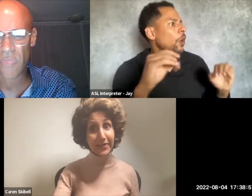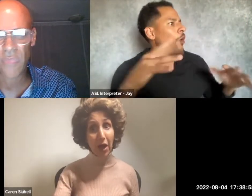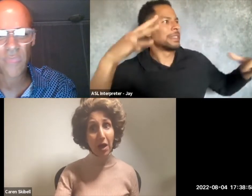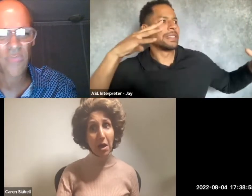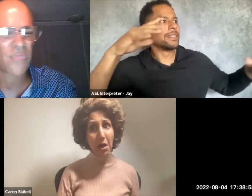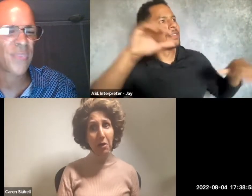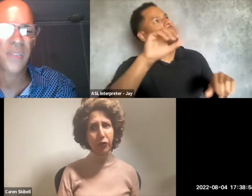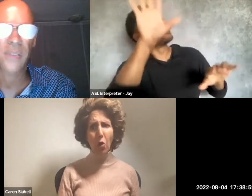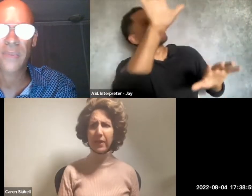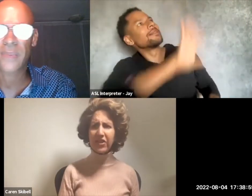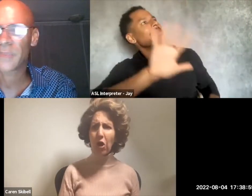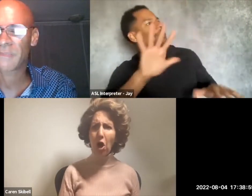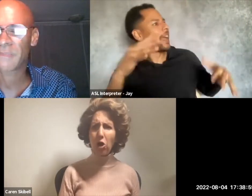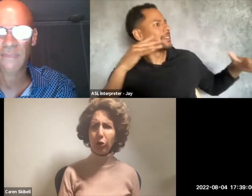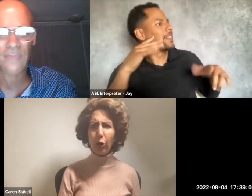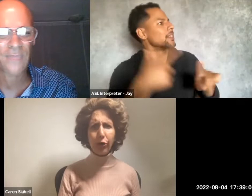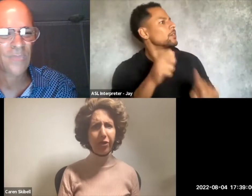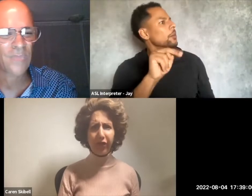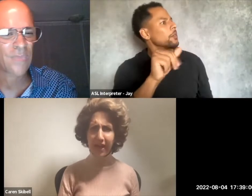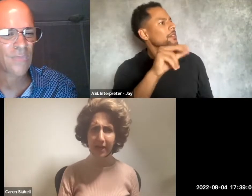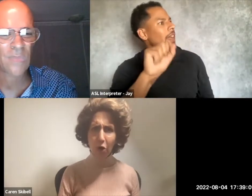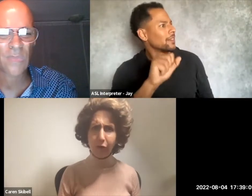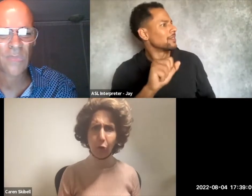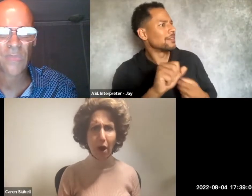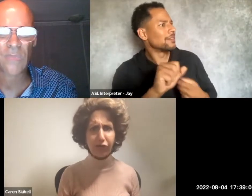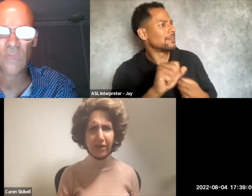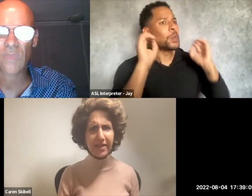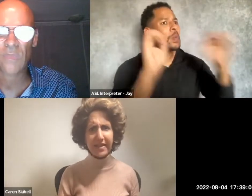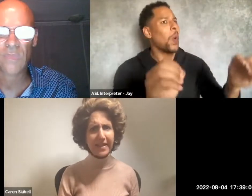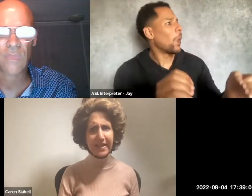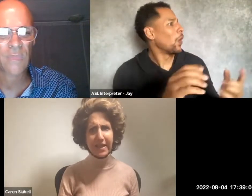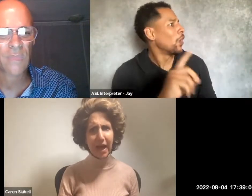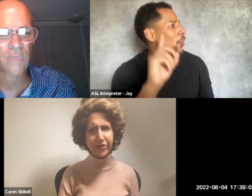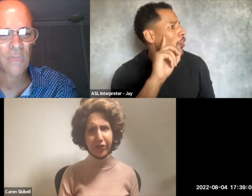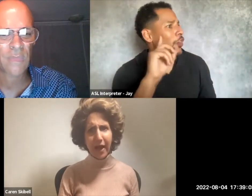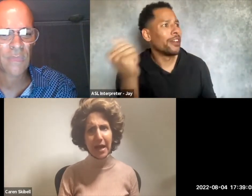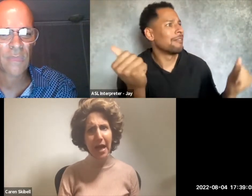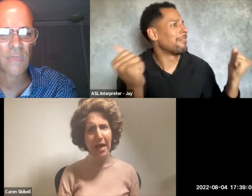No one saw or heard a thing over Washington DC yesterday,